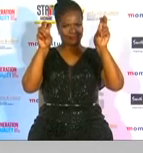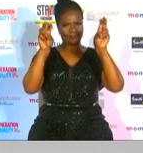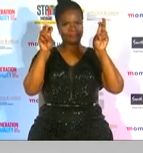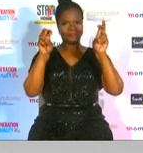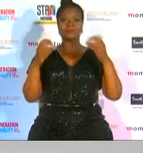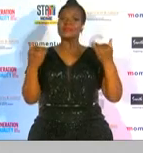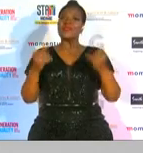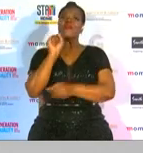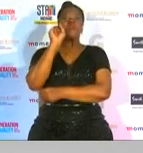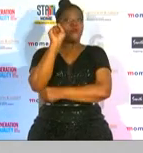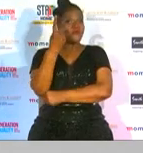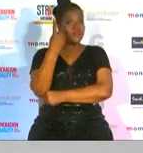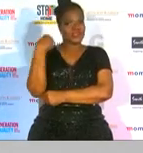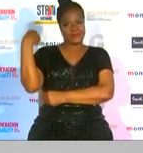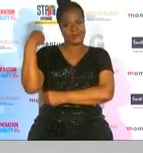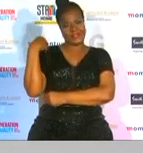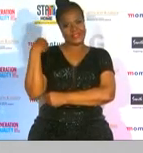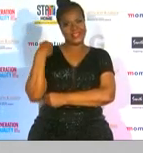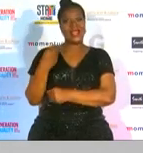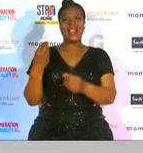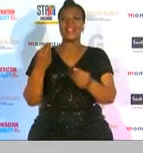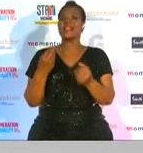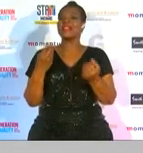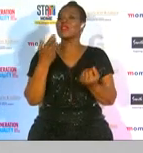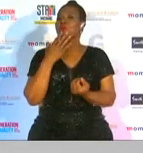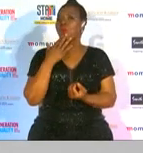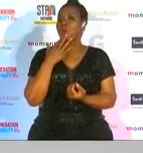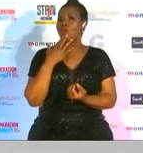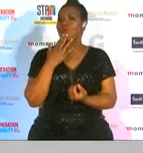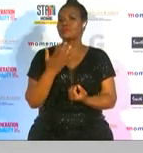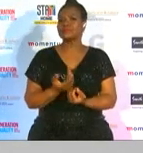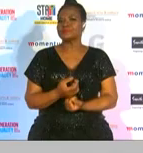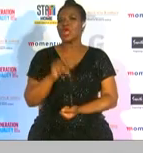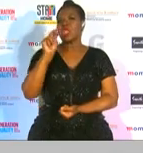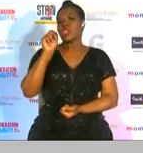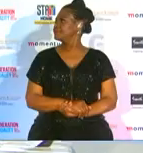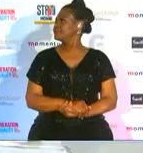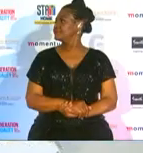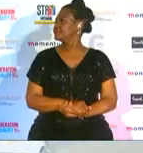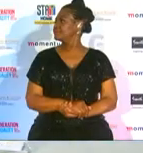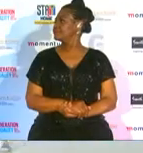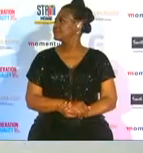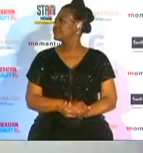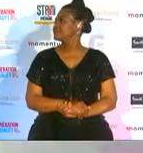ministerial recognition recipient which goes to no si pom tembo